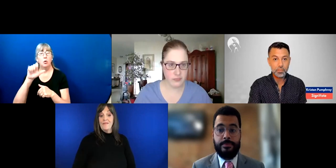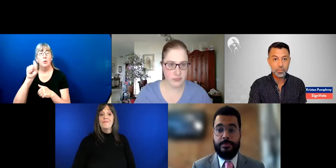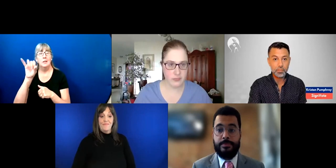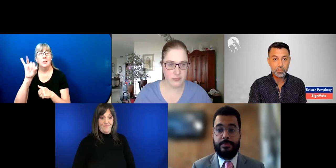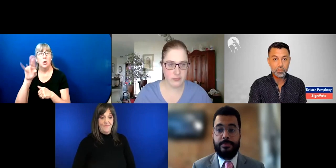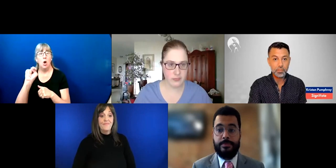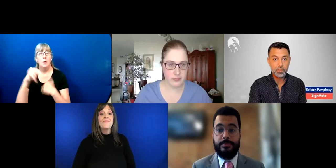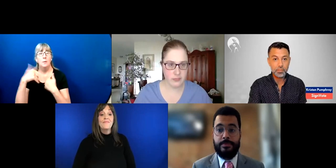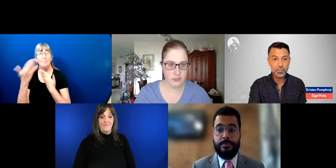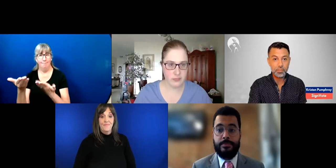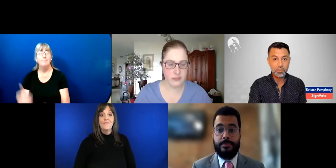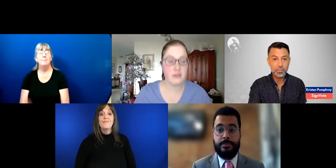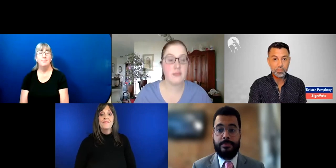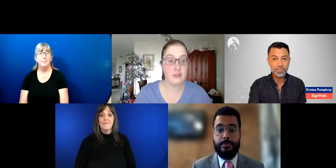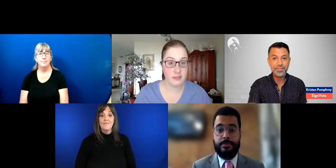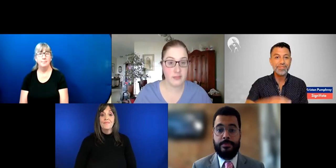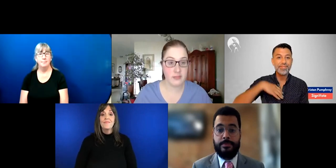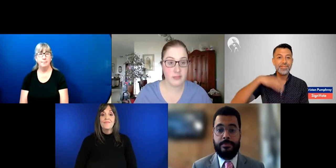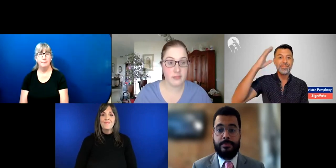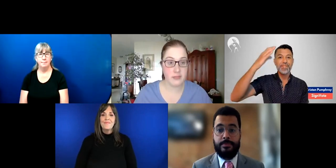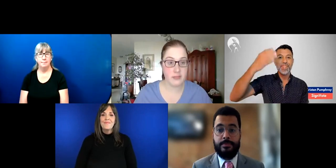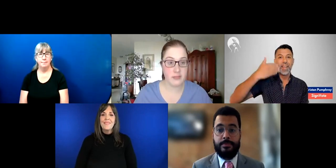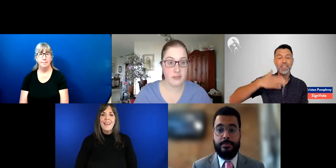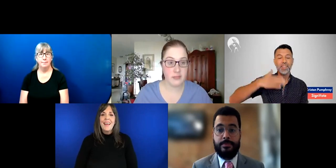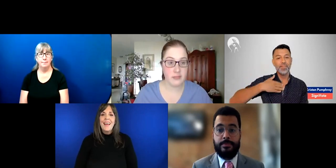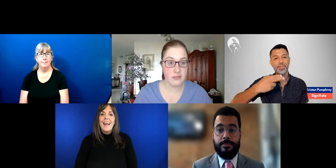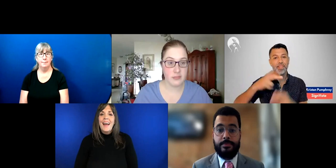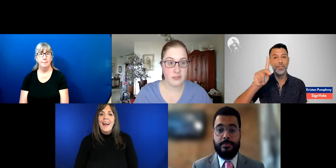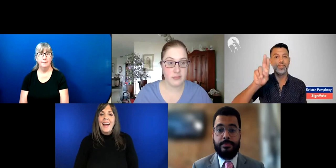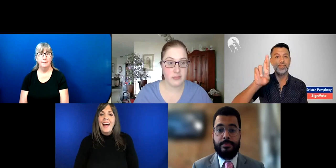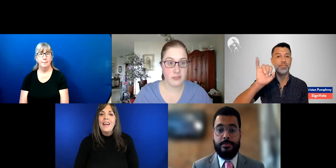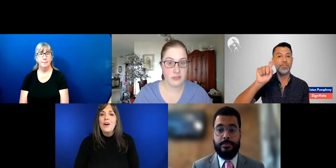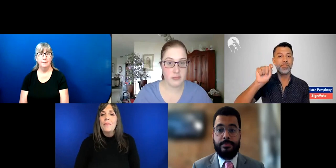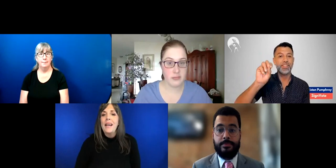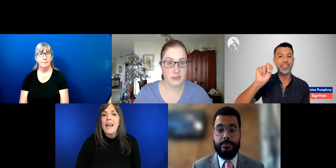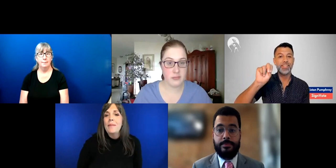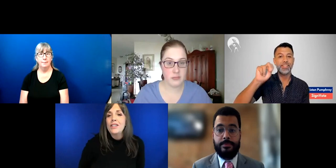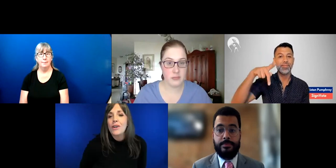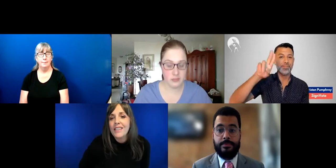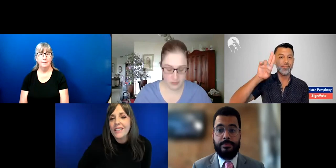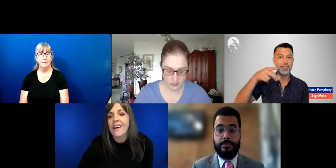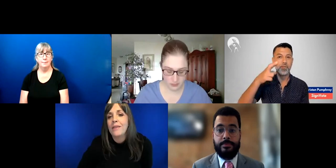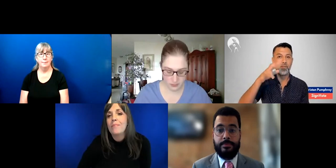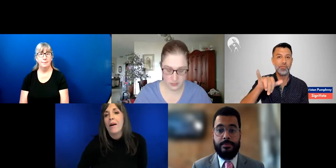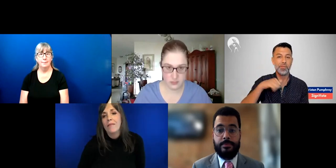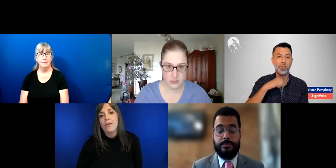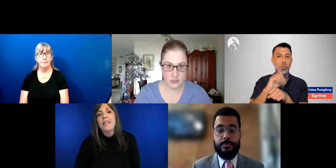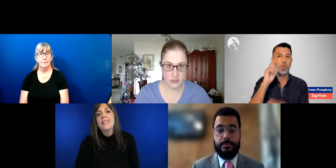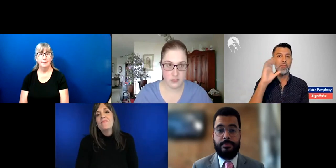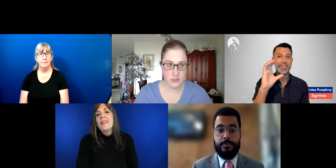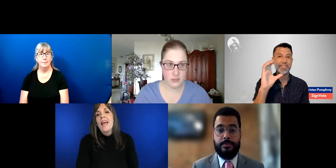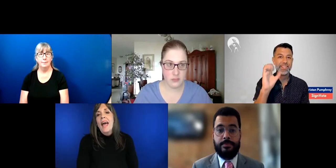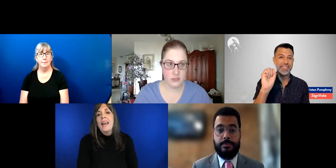Hello. My name is Kriston Pumphrey.